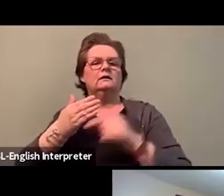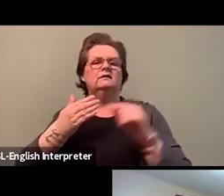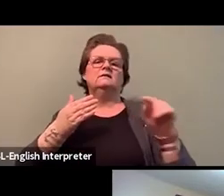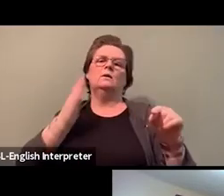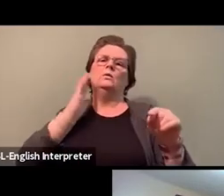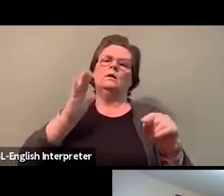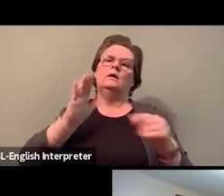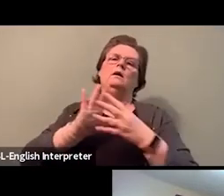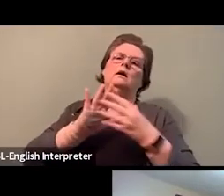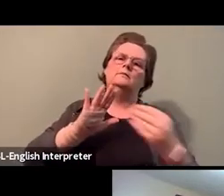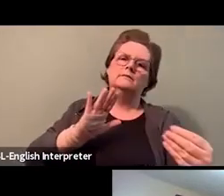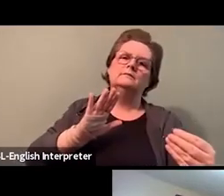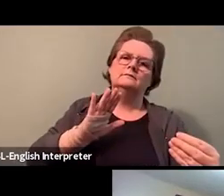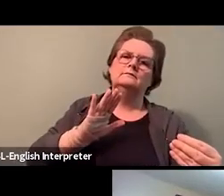I think that this is more powerful.